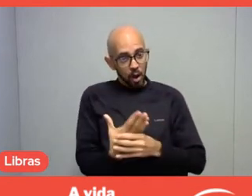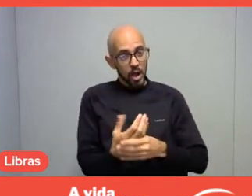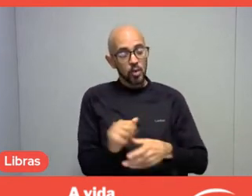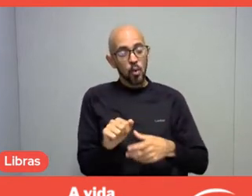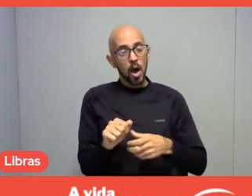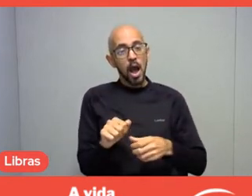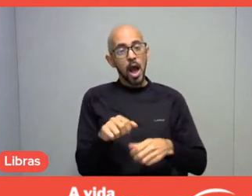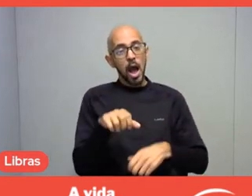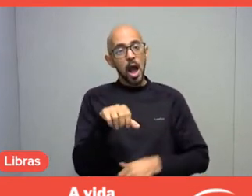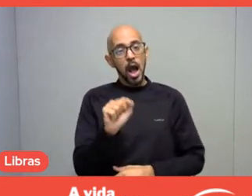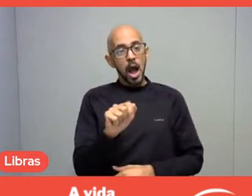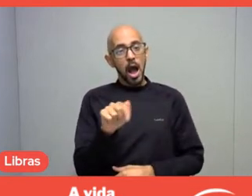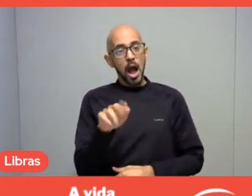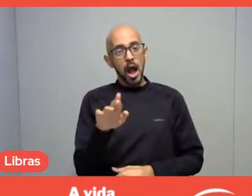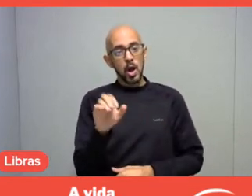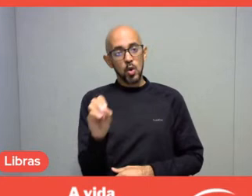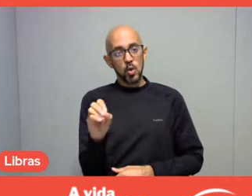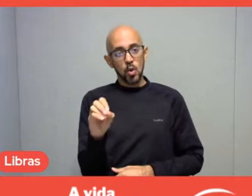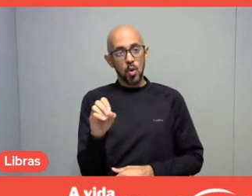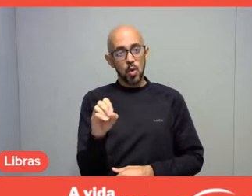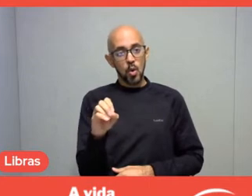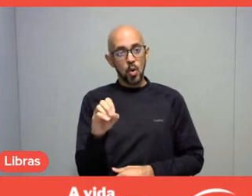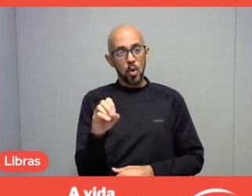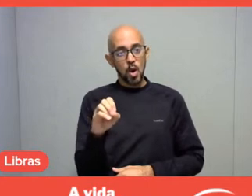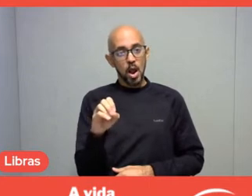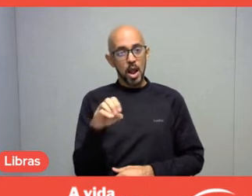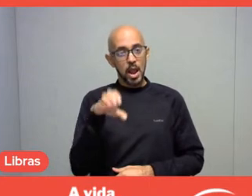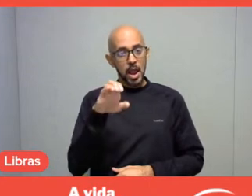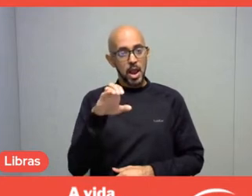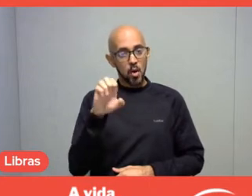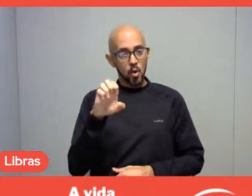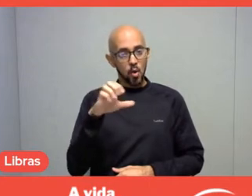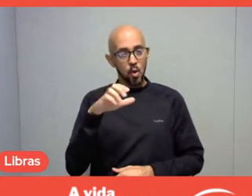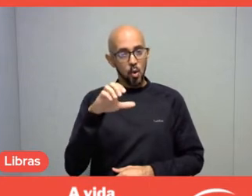producing healthy food for us to consume.